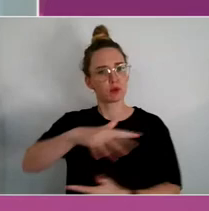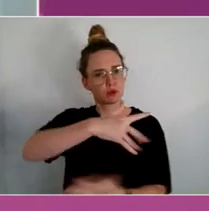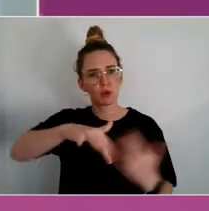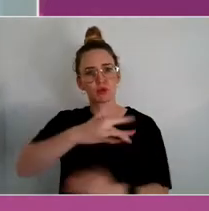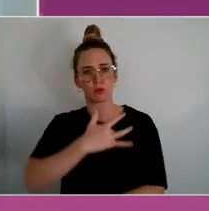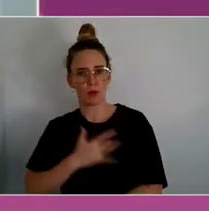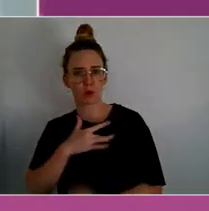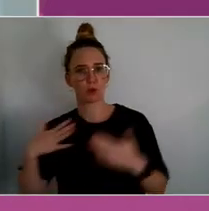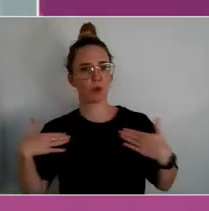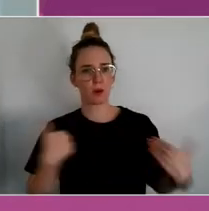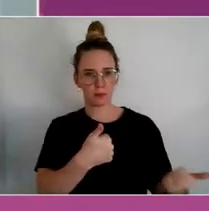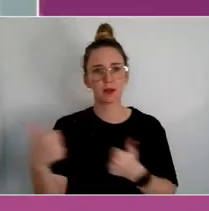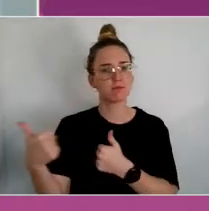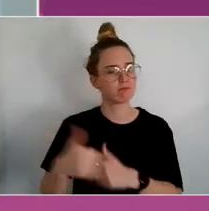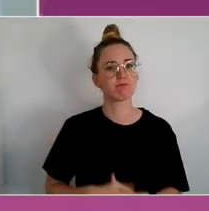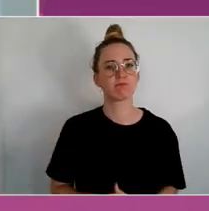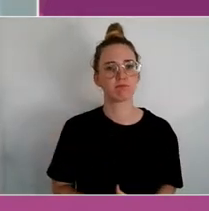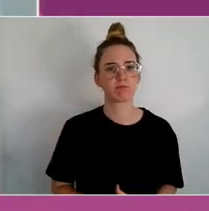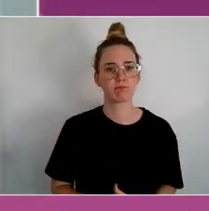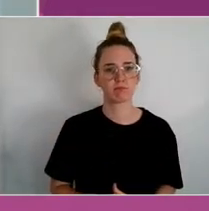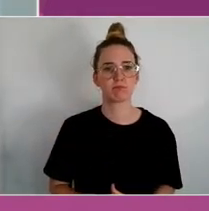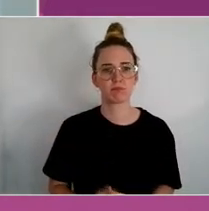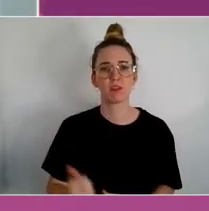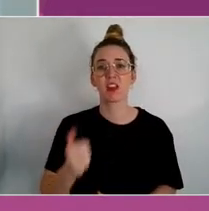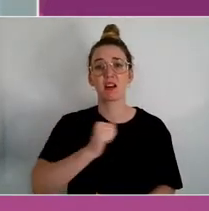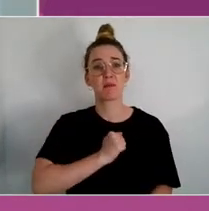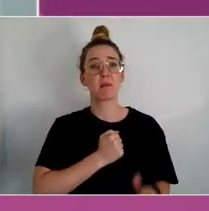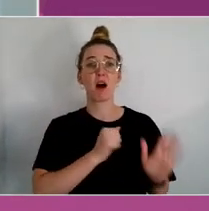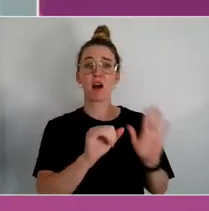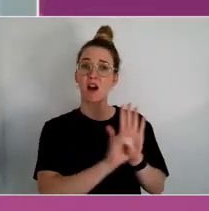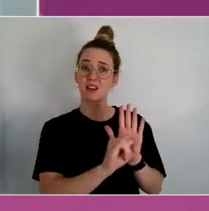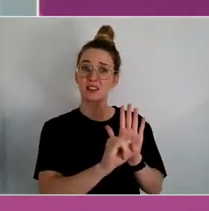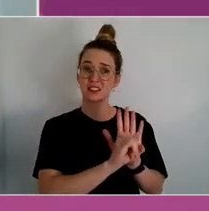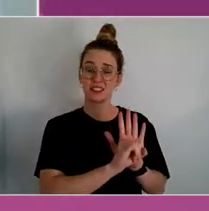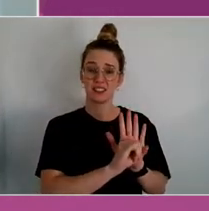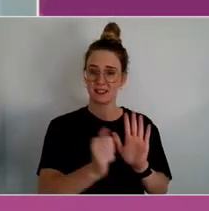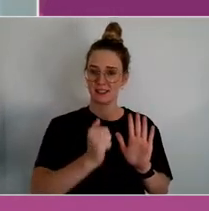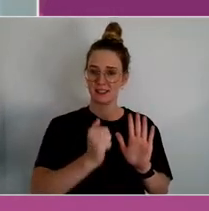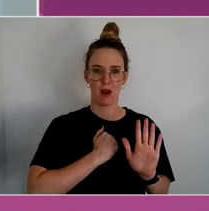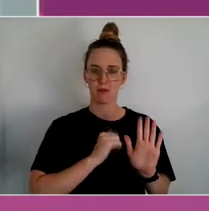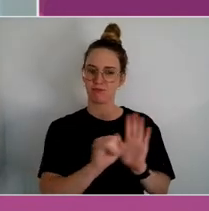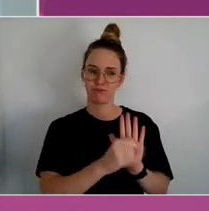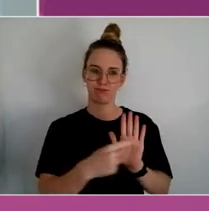And you know, I suppose my identity is my Teflon, and being able to feel belonging and